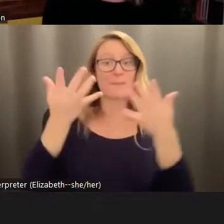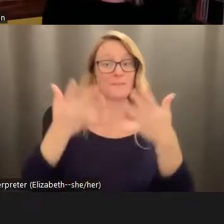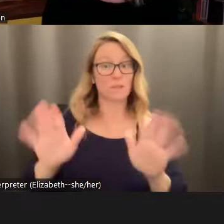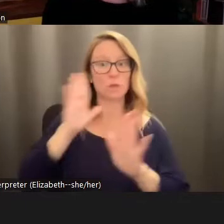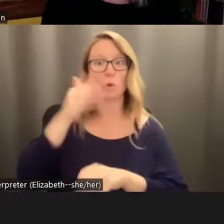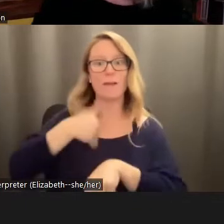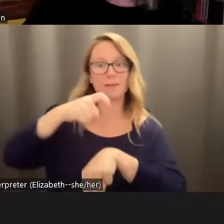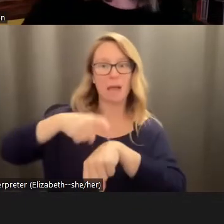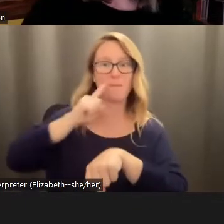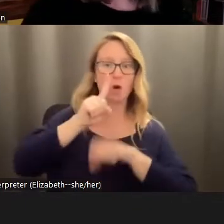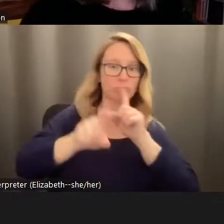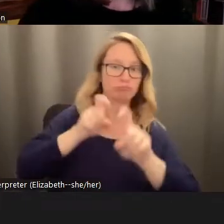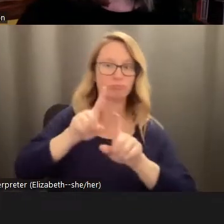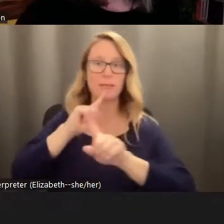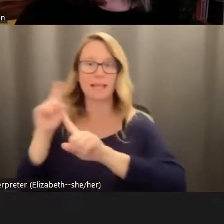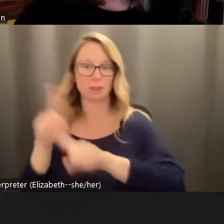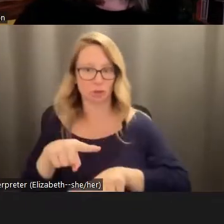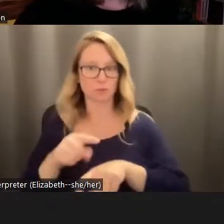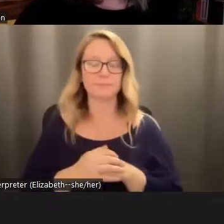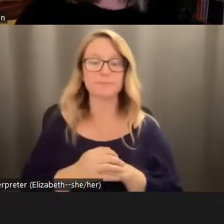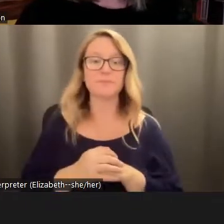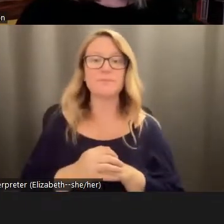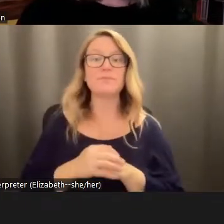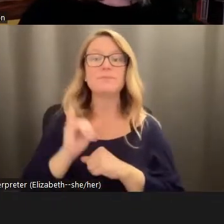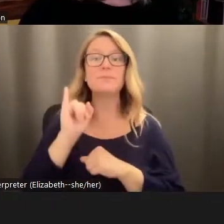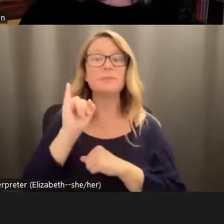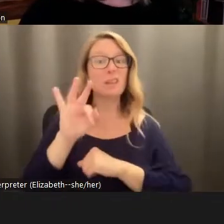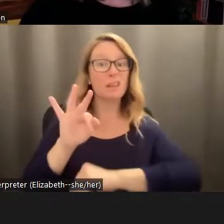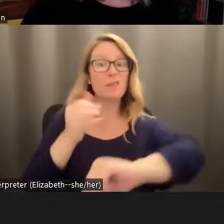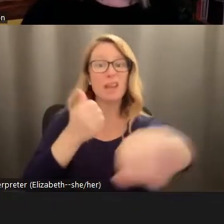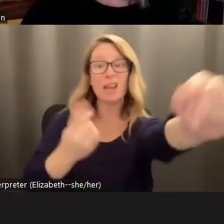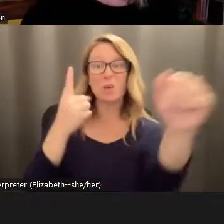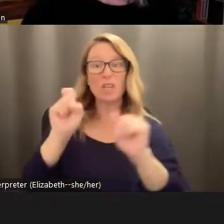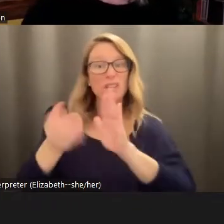end. And if anyone does need to leave before the session is